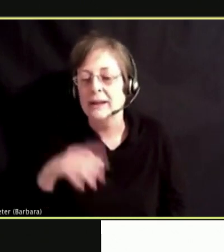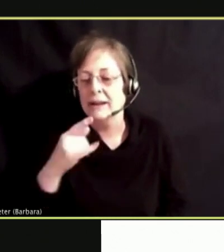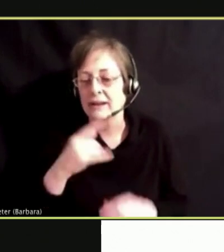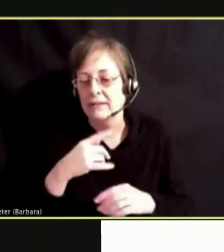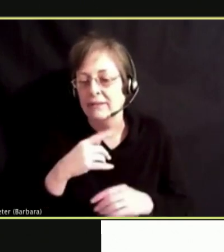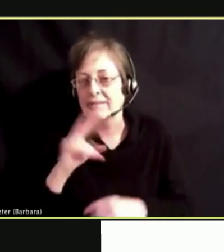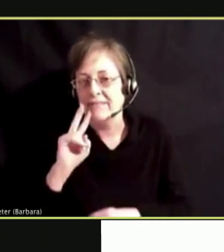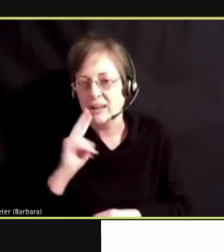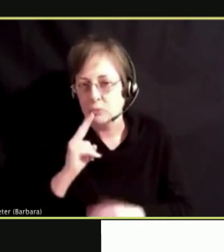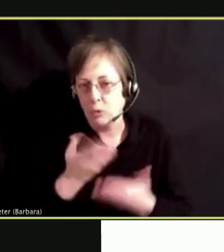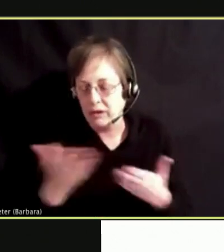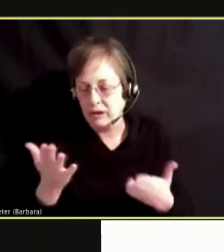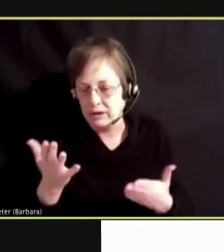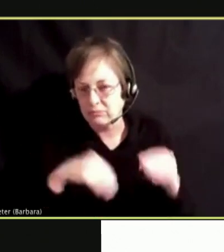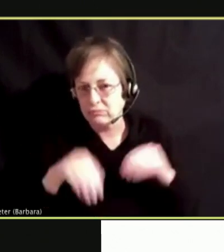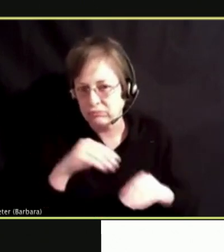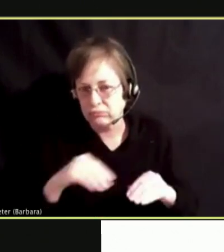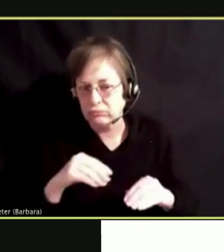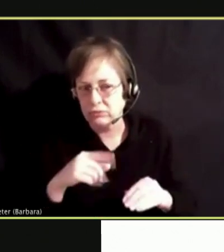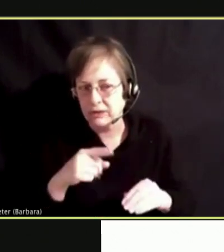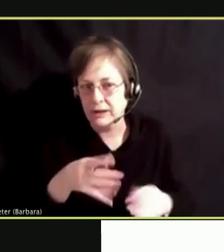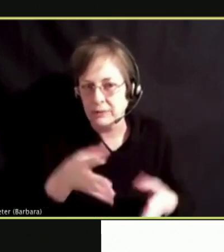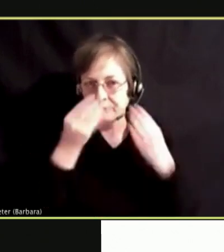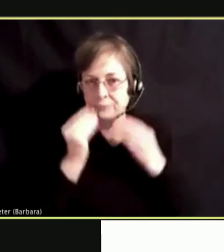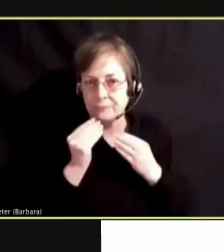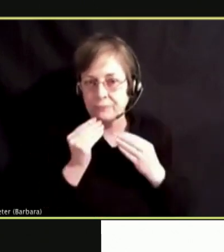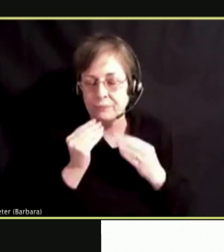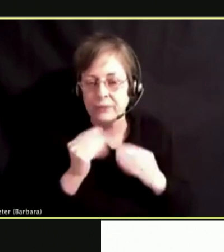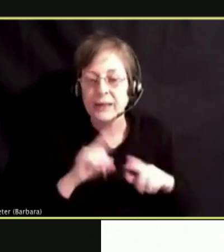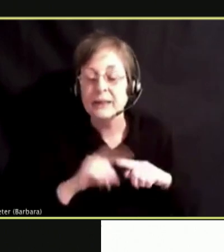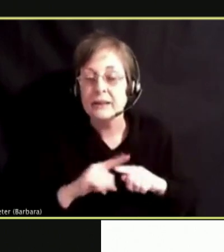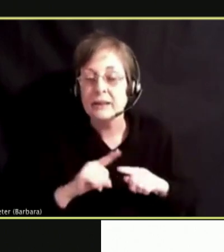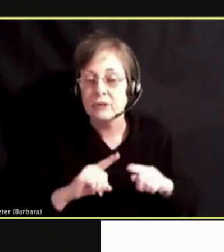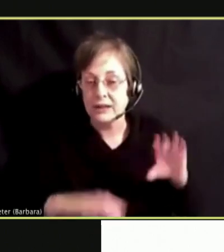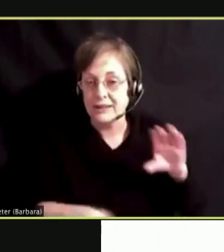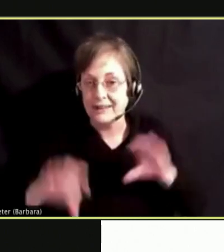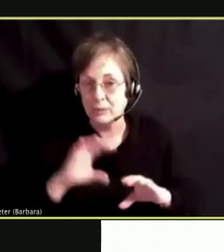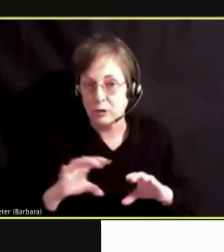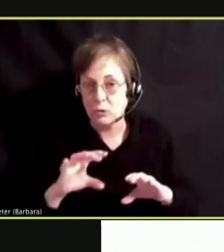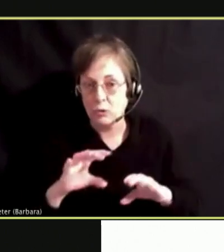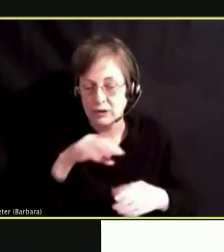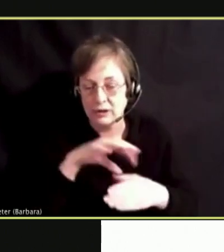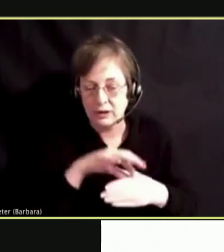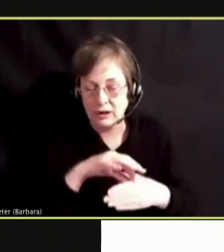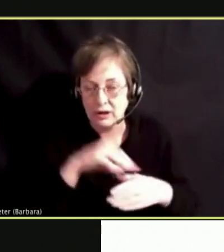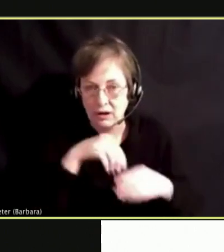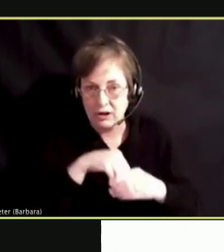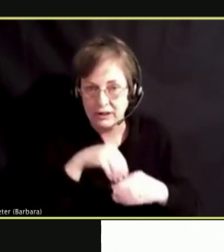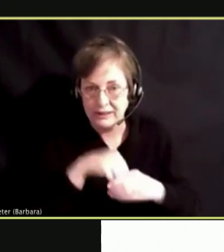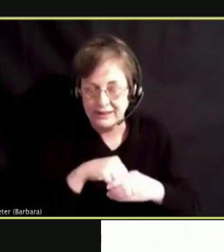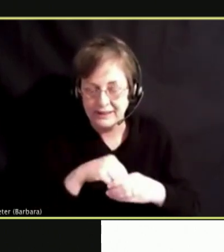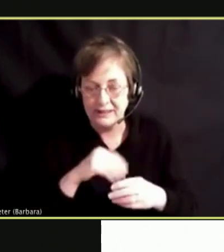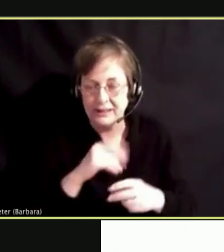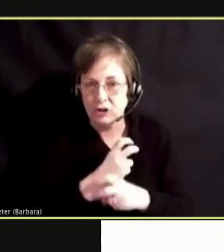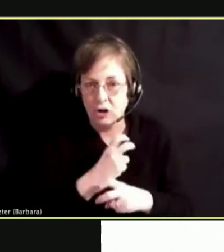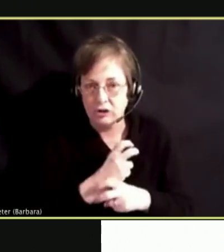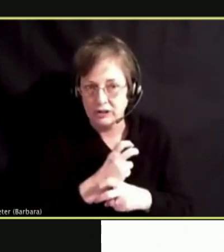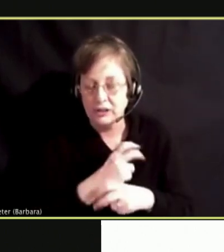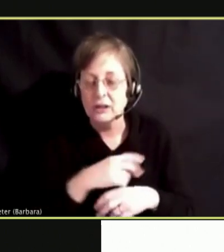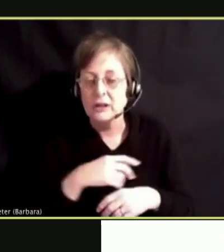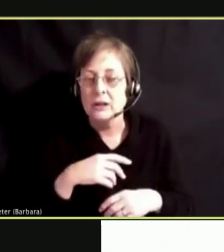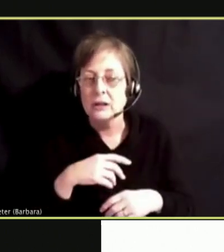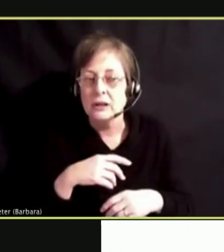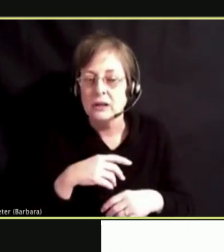OVERALL, THE CONTENT OF CHEMICAL TOXINS WITHIN A DEVICE ARE STATED TO BE LESS THAN CIGARETTES